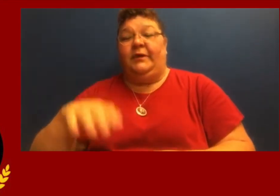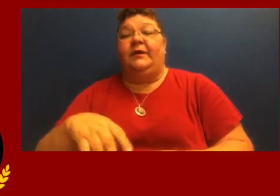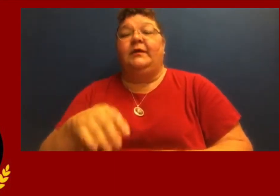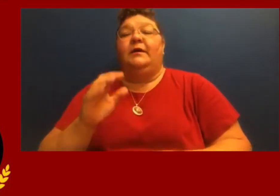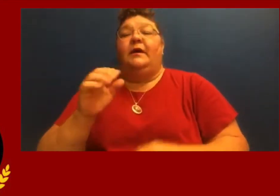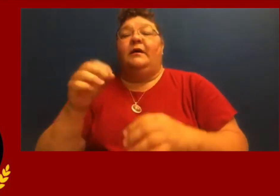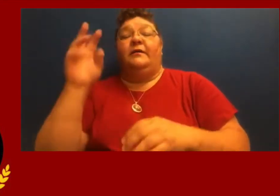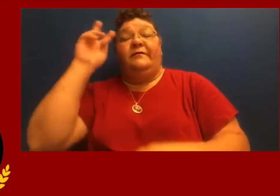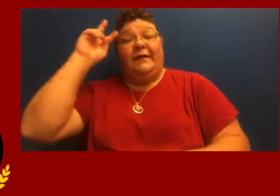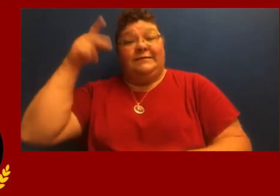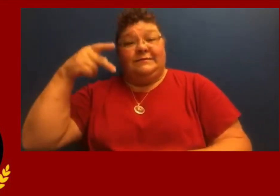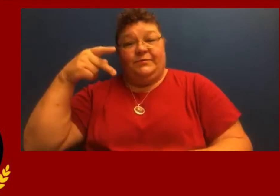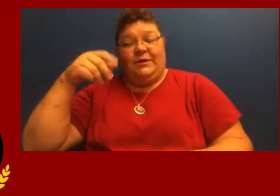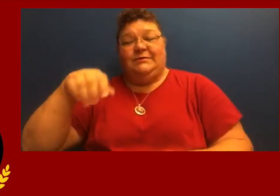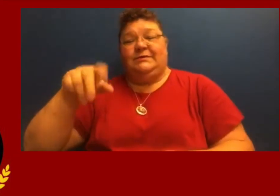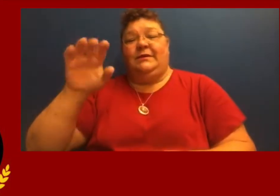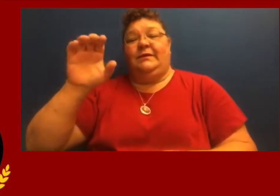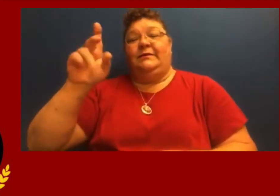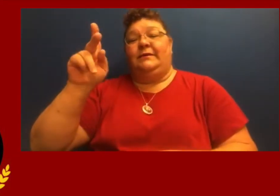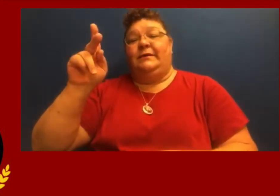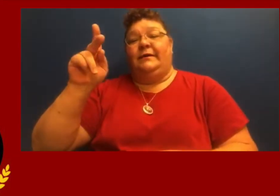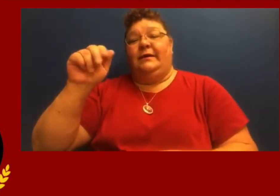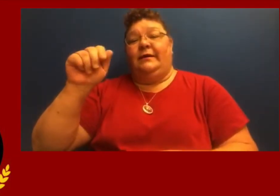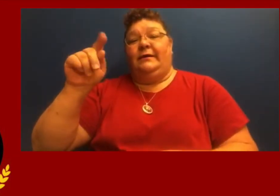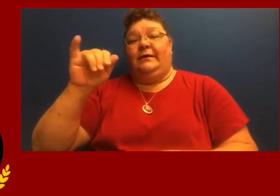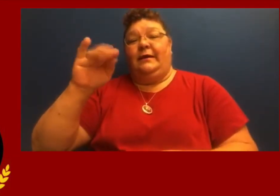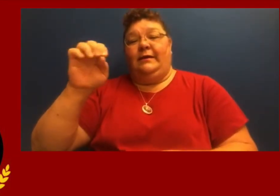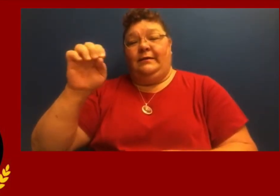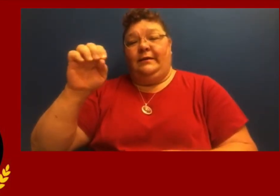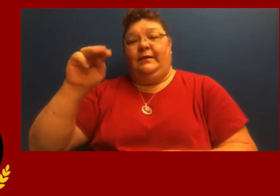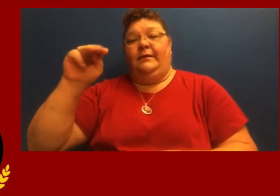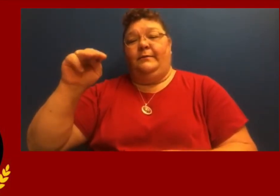The vice president is Katie McClyman.